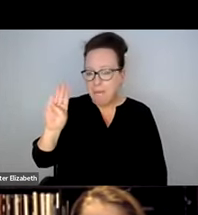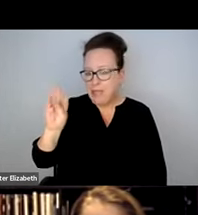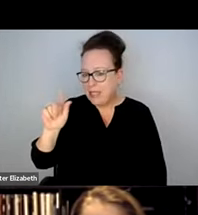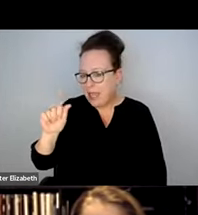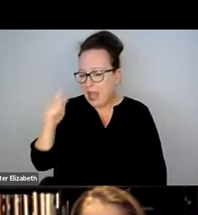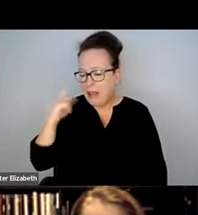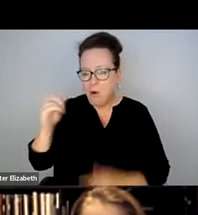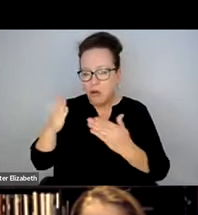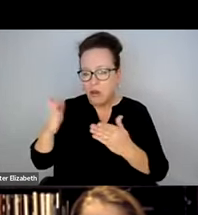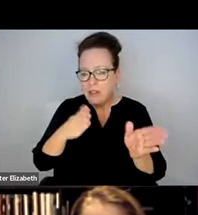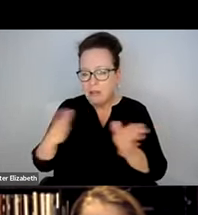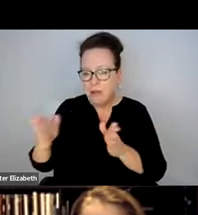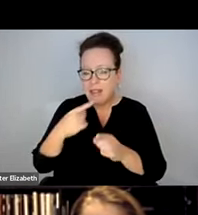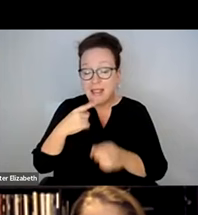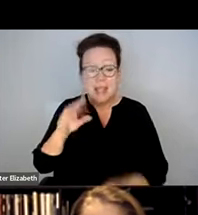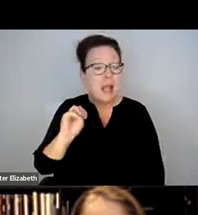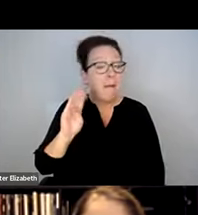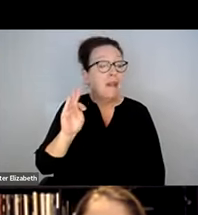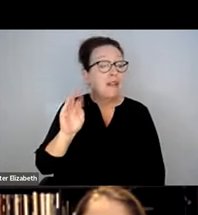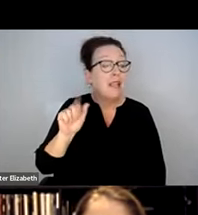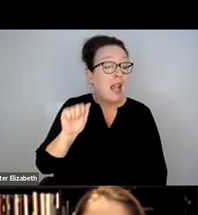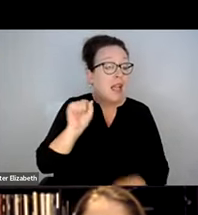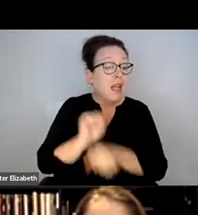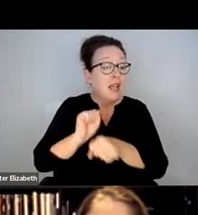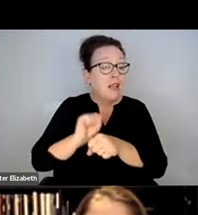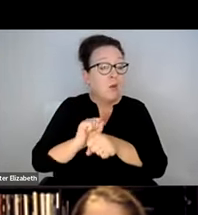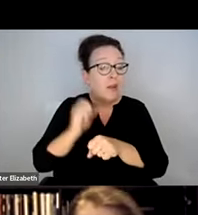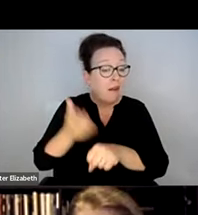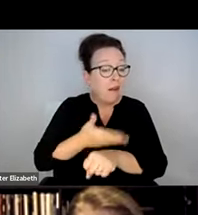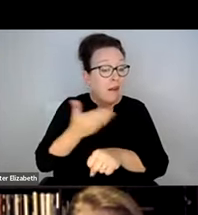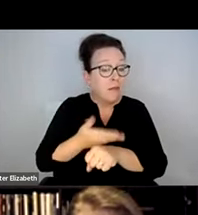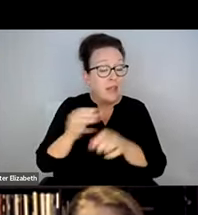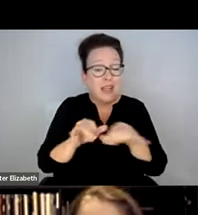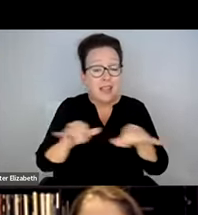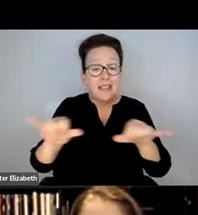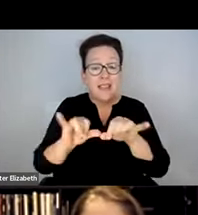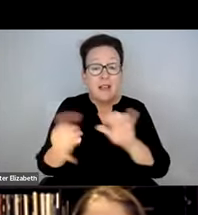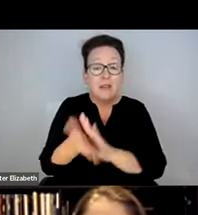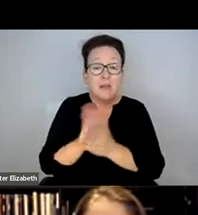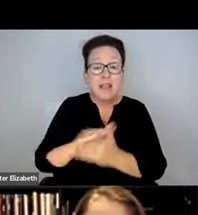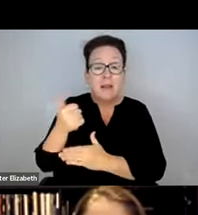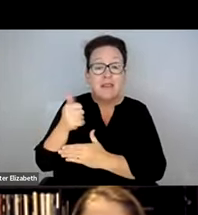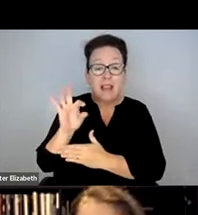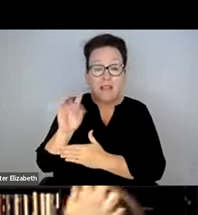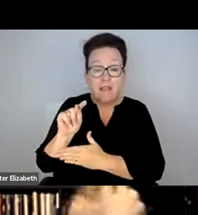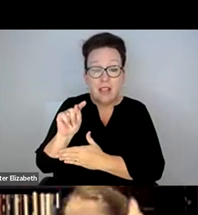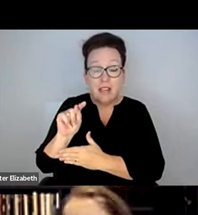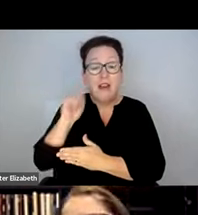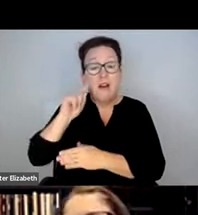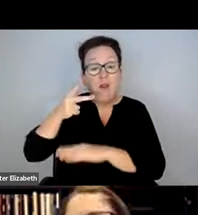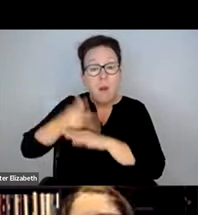GUIDELINES SPECIFY EIGHT-FOOT WIDTH, MELISSA DULLEA, MBTA SERVICE DIRECTOR SAYS THE MBTA IS WORKING ON UPDATING THE